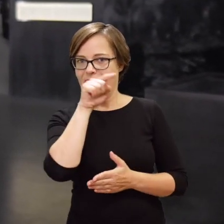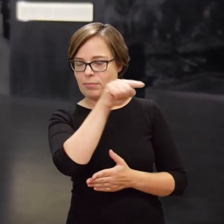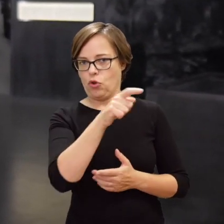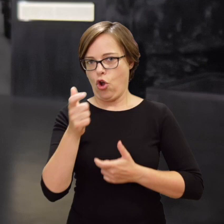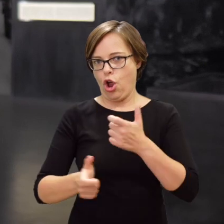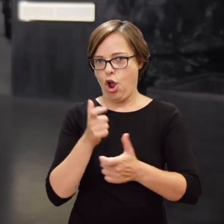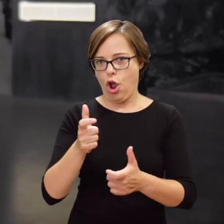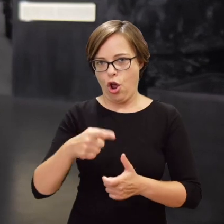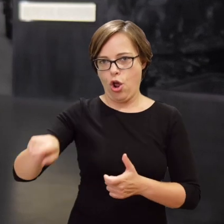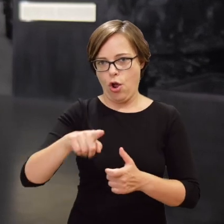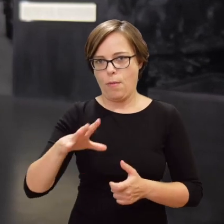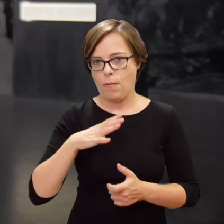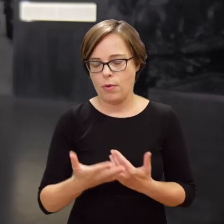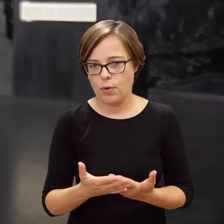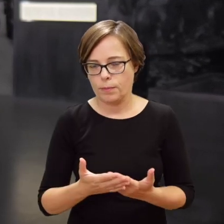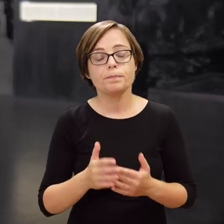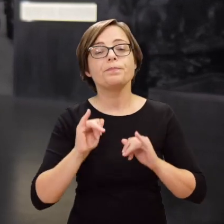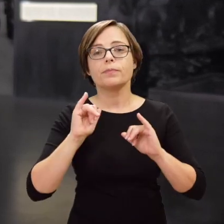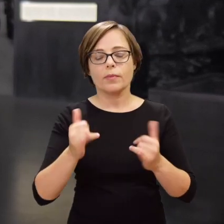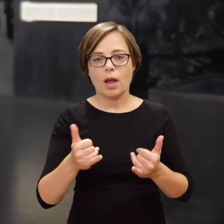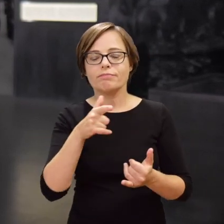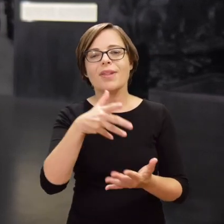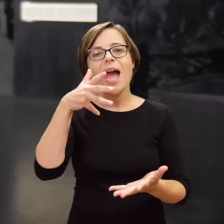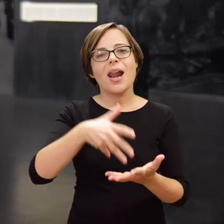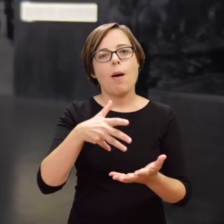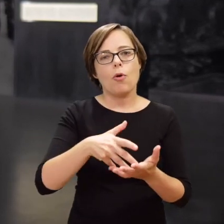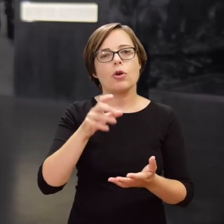by blowing up a photo from Stroop’s report.